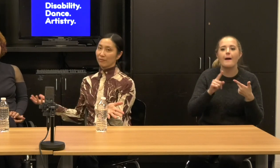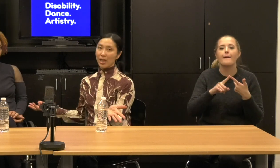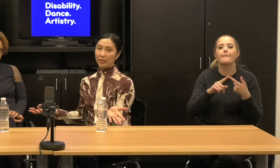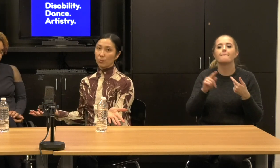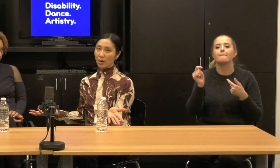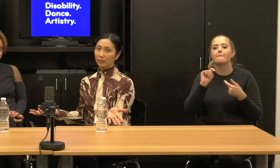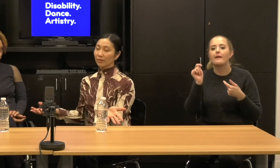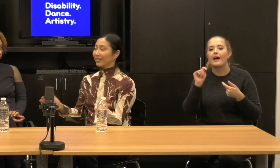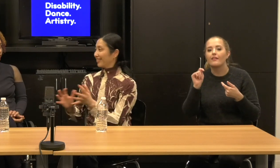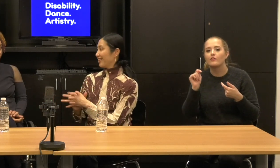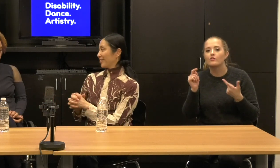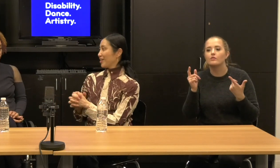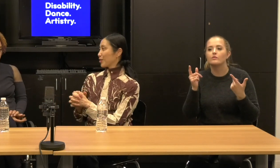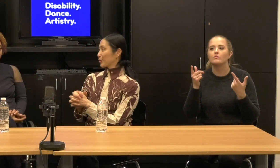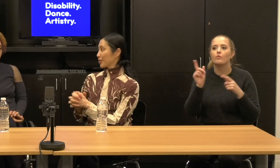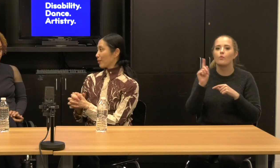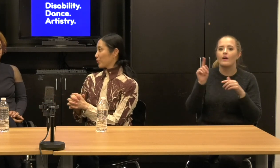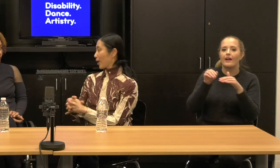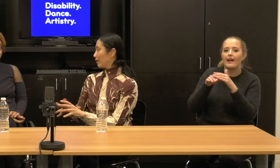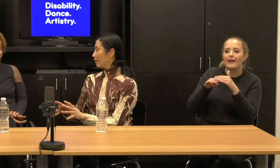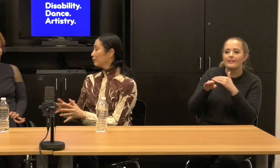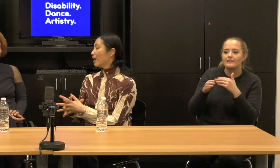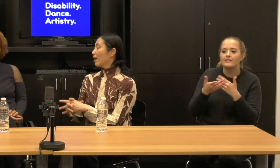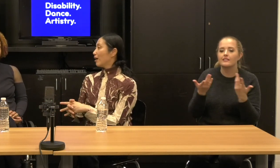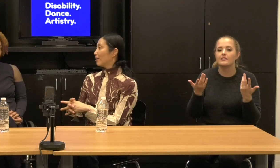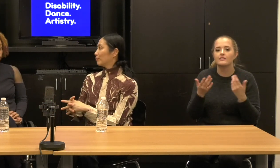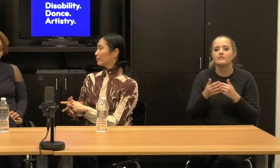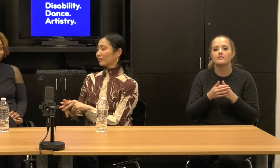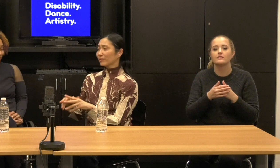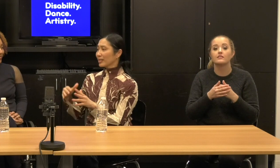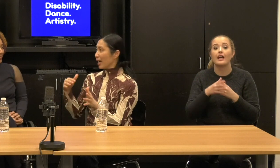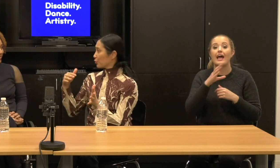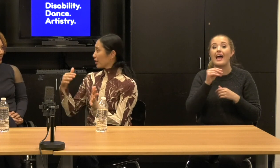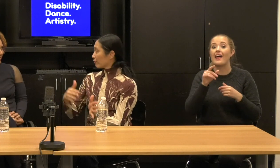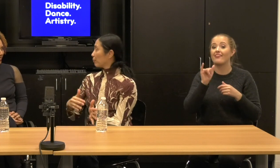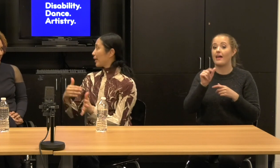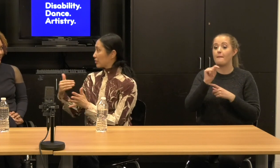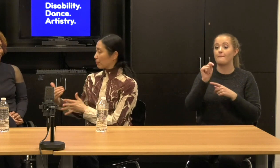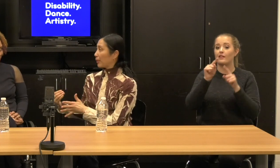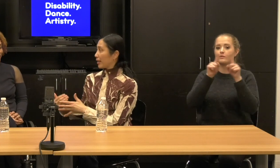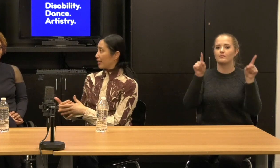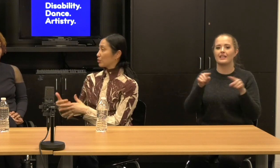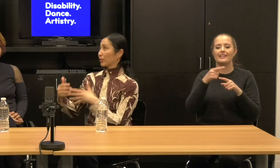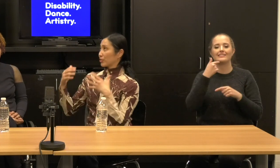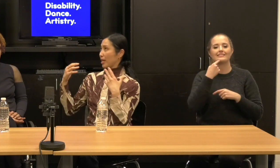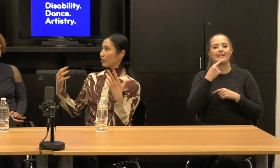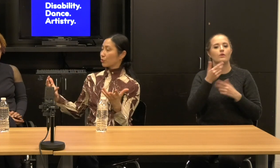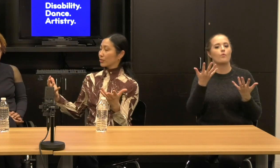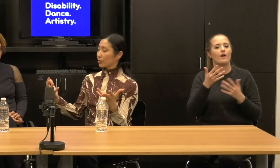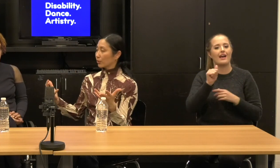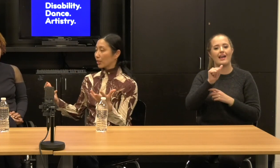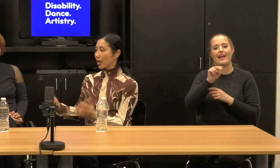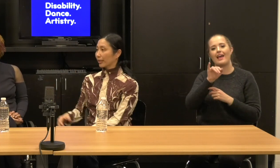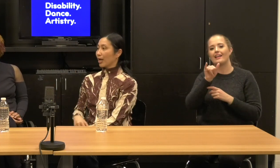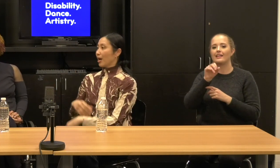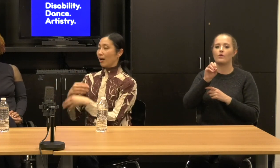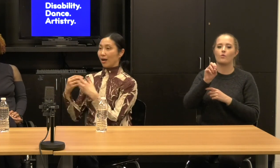We have anyone, as our sign, which I love. How you get from place to place. What does the entrance look like?